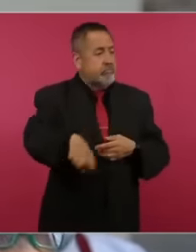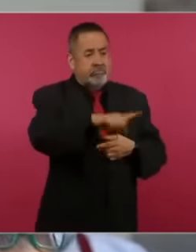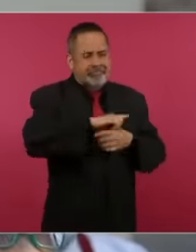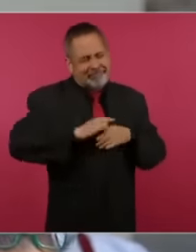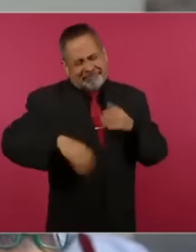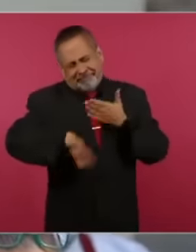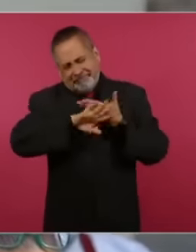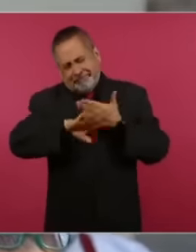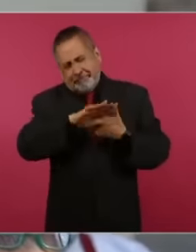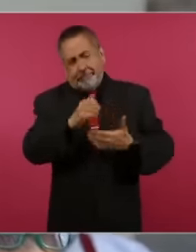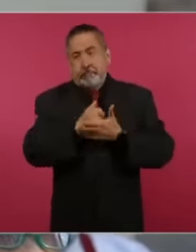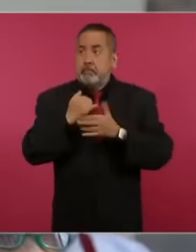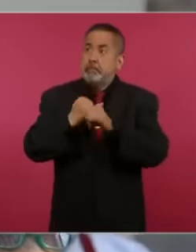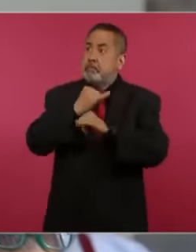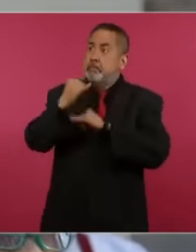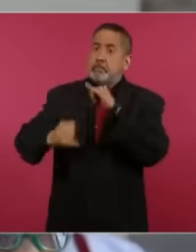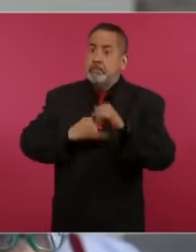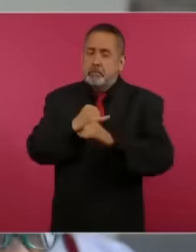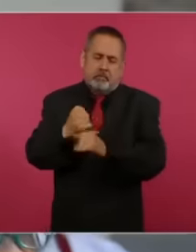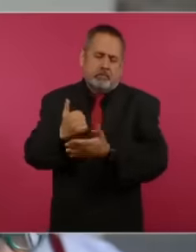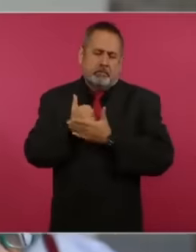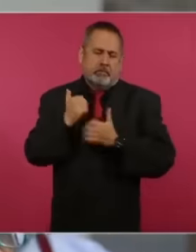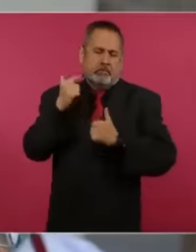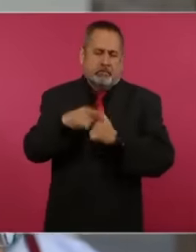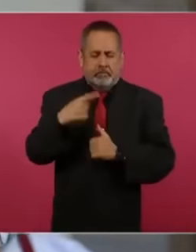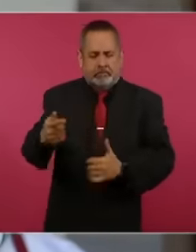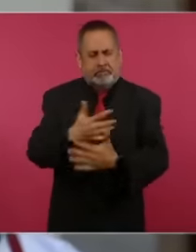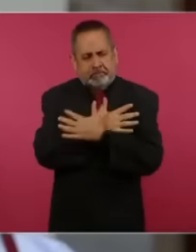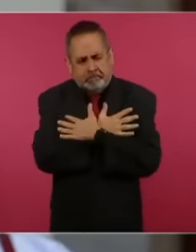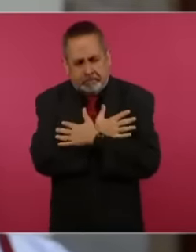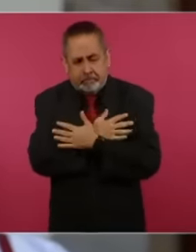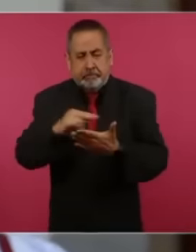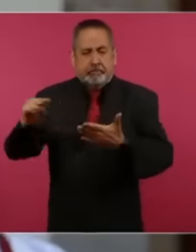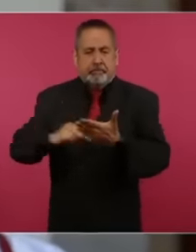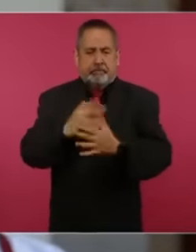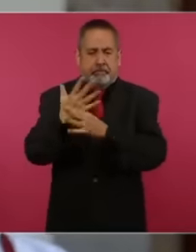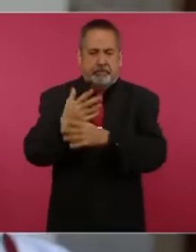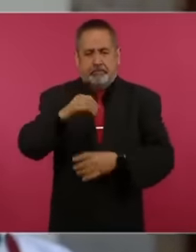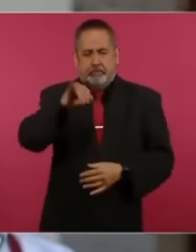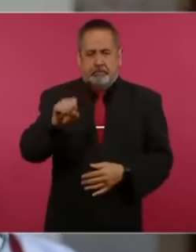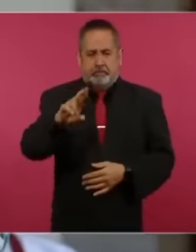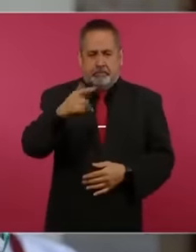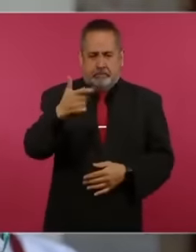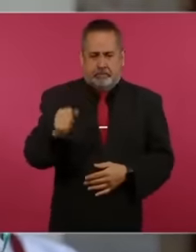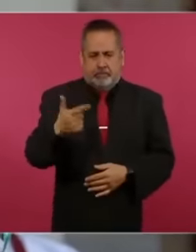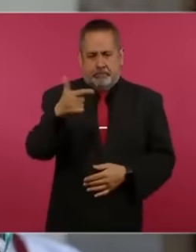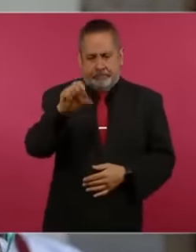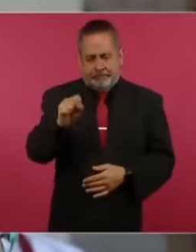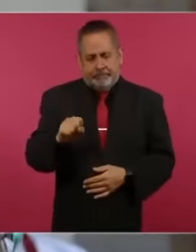international aid can do something A hug signed by Jorge Glas As I said, Mr. President,